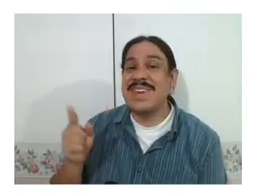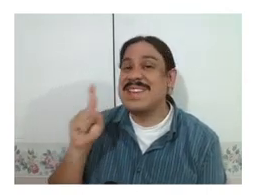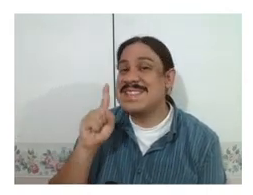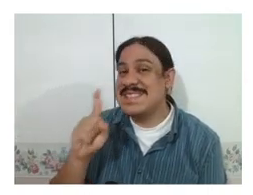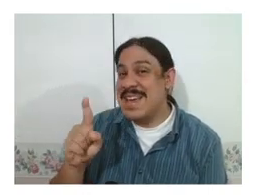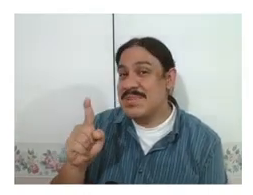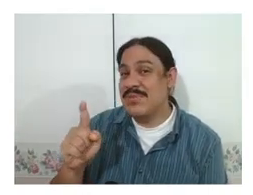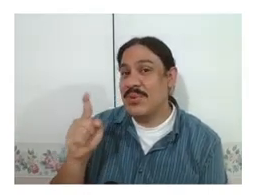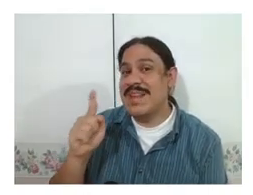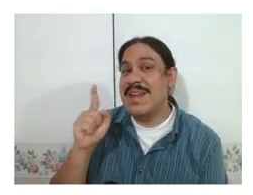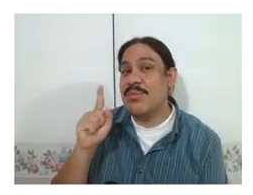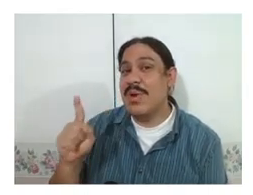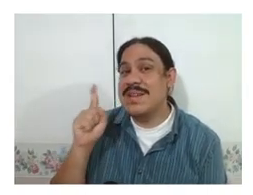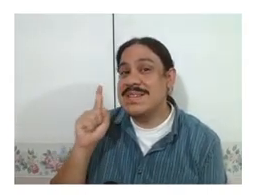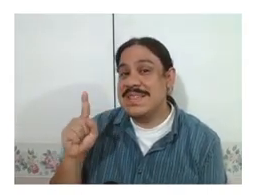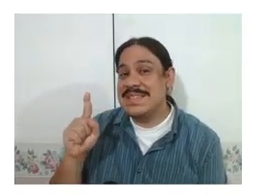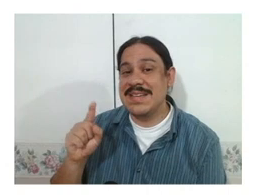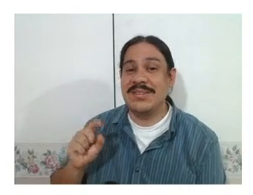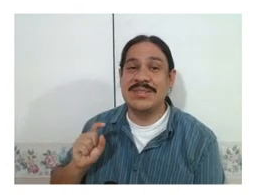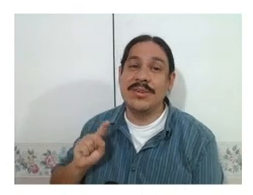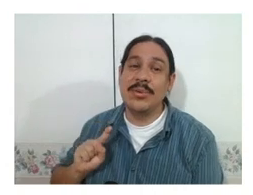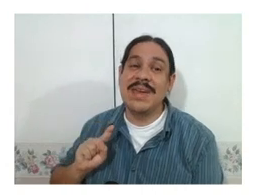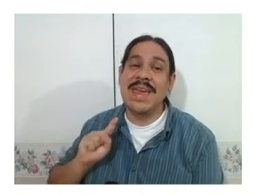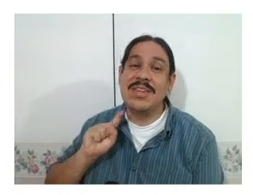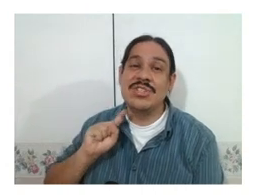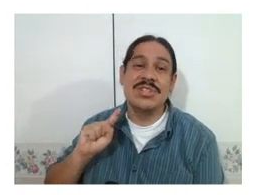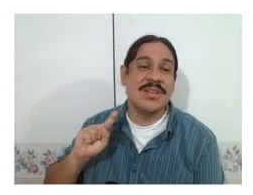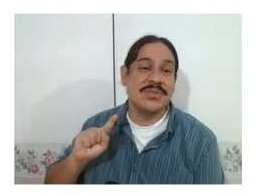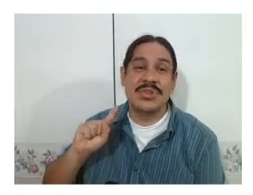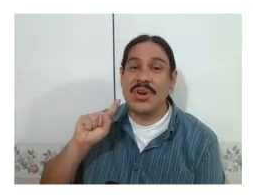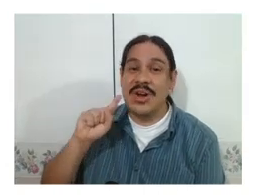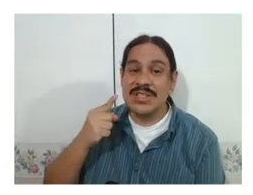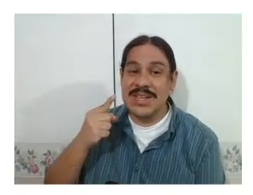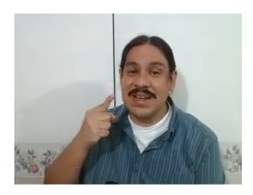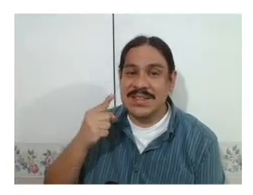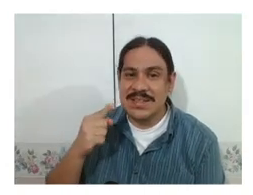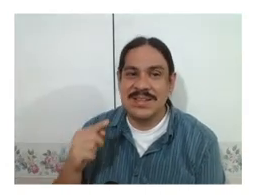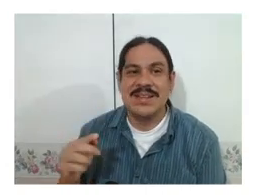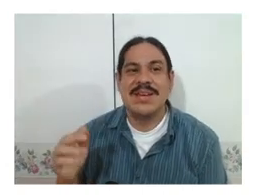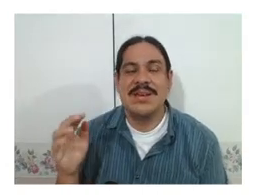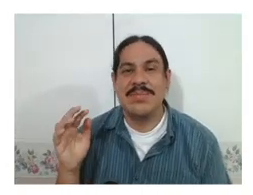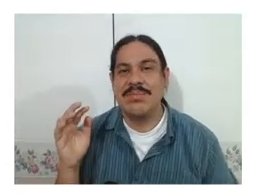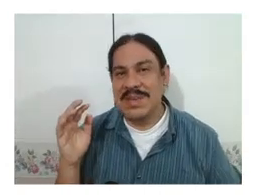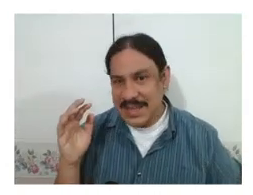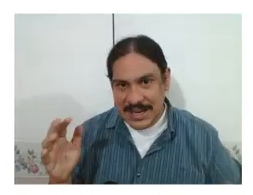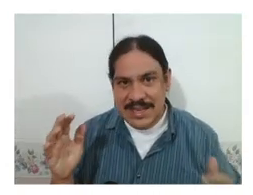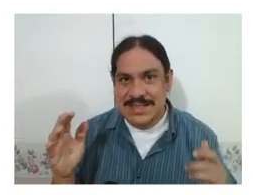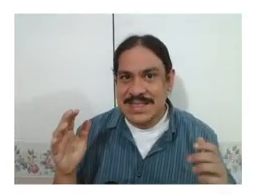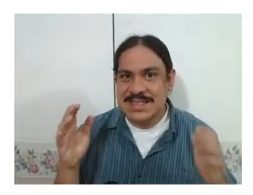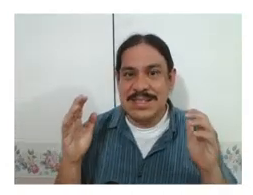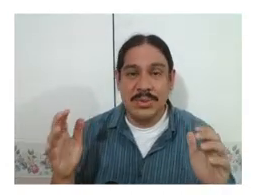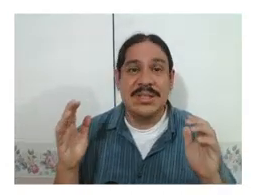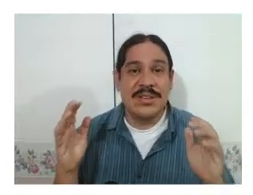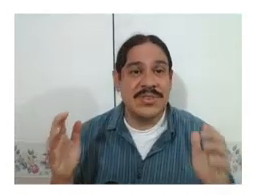except for that one detail, the location of their contact